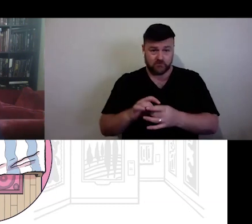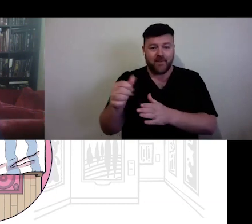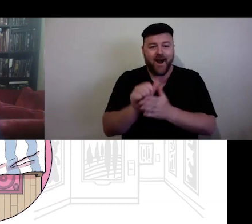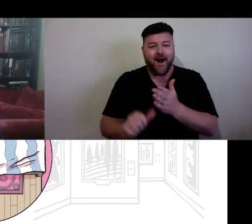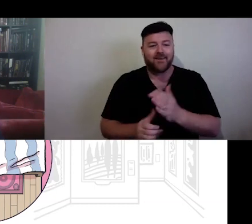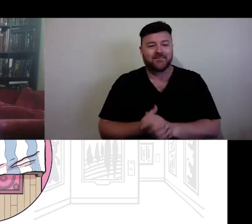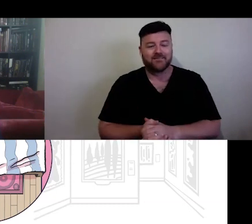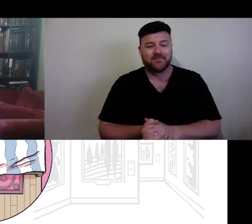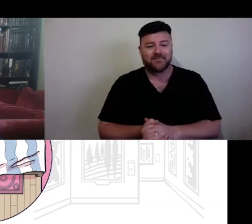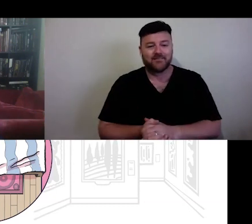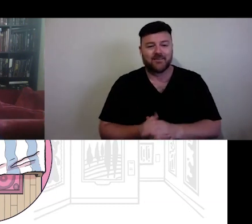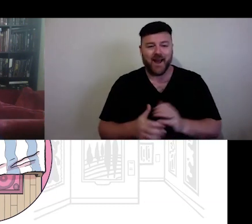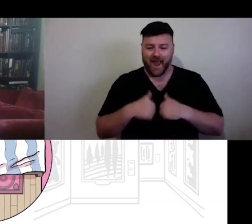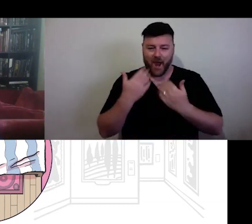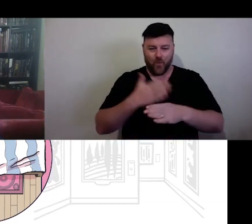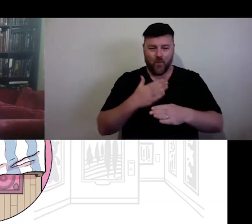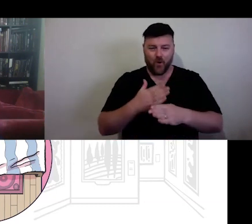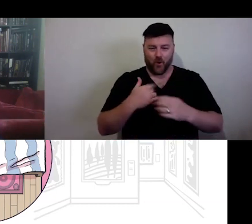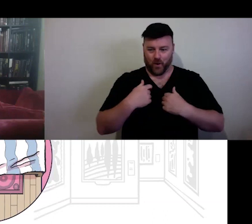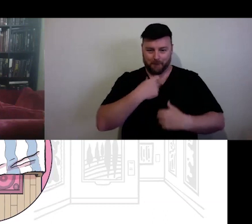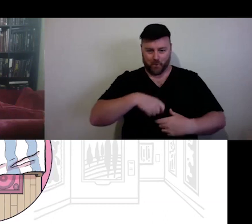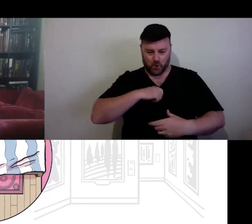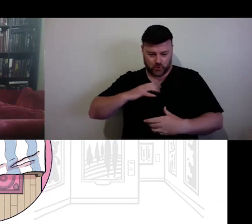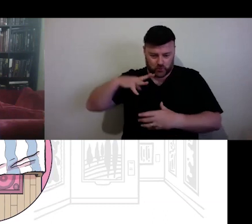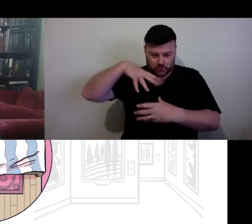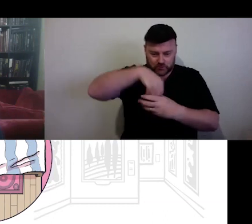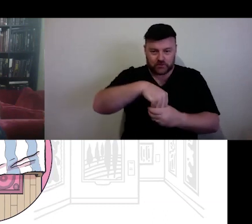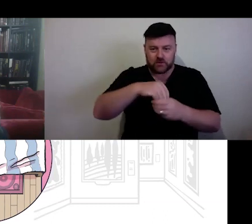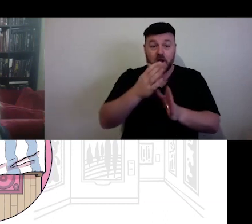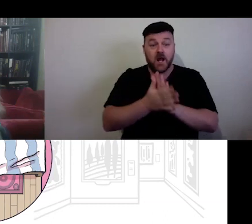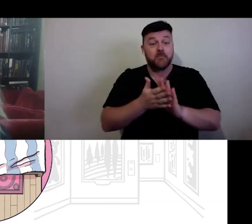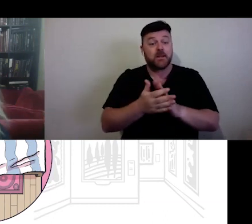As creators, that means to call - a call to meet your audience in the personal.